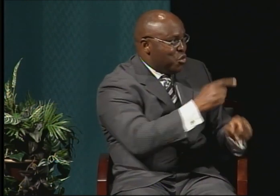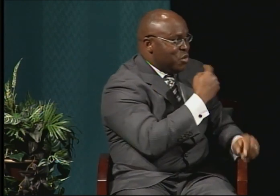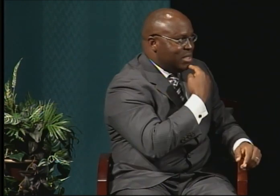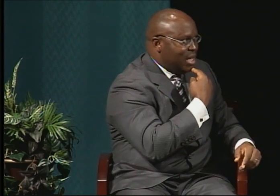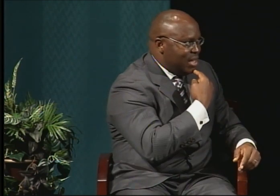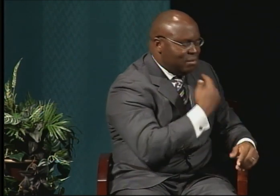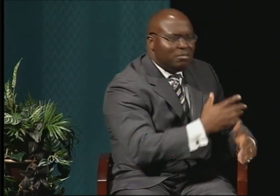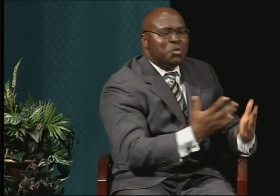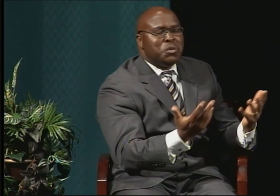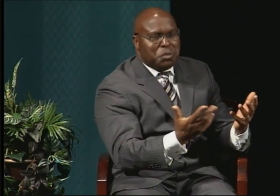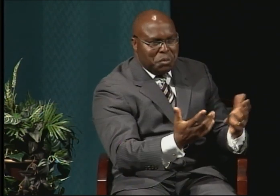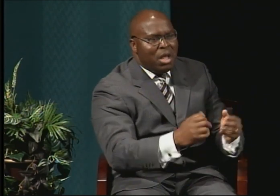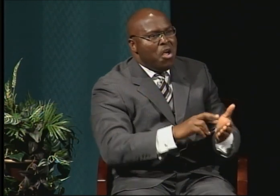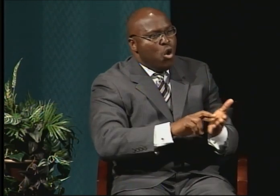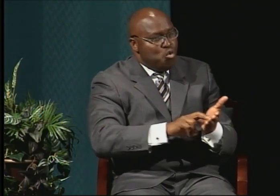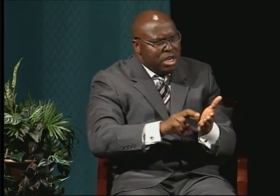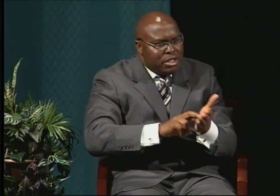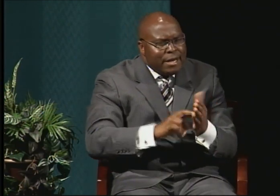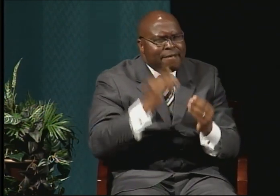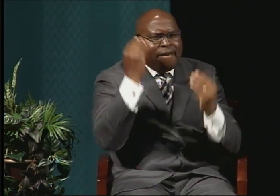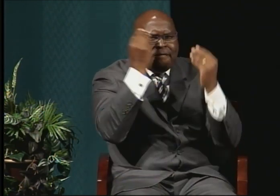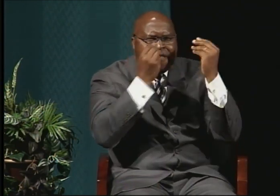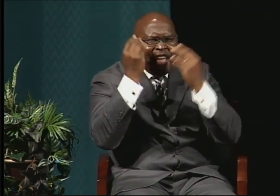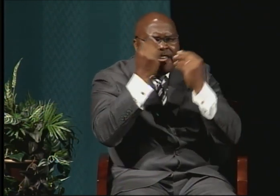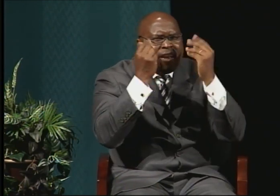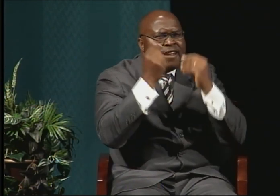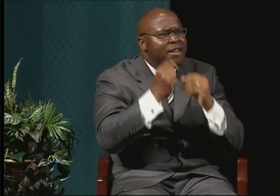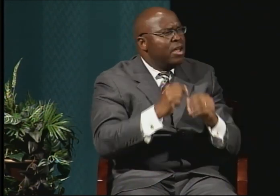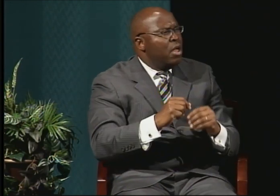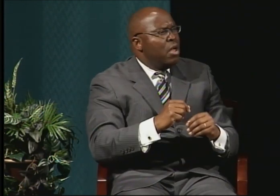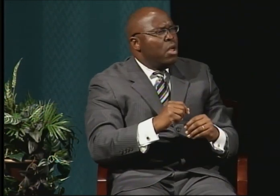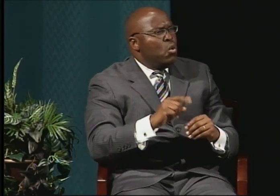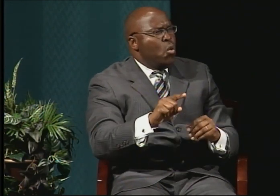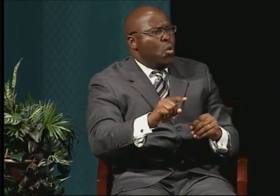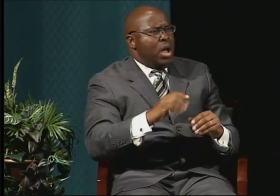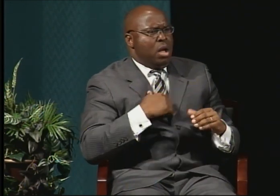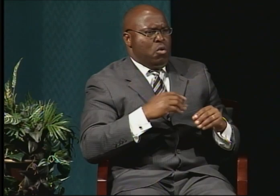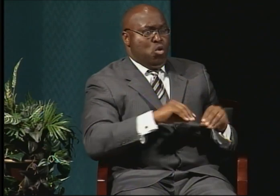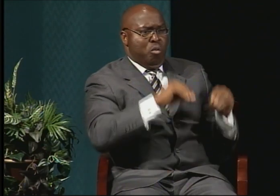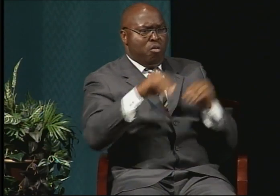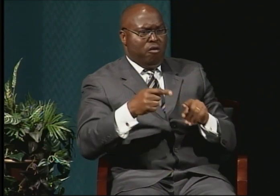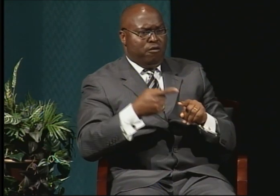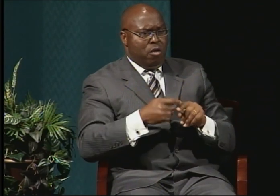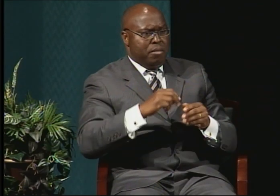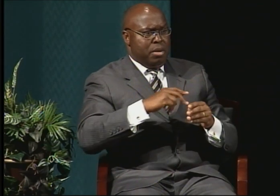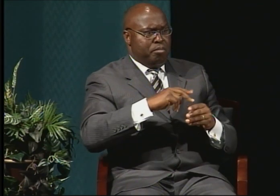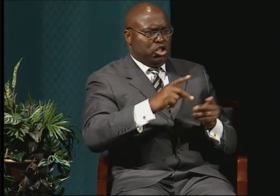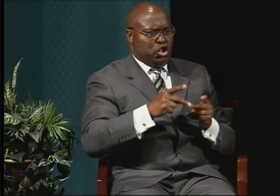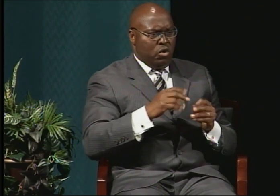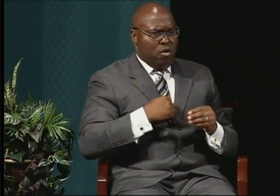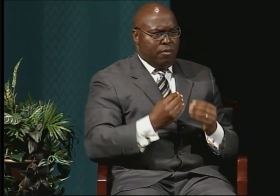that you have to do just as Dr. Simms said. And then to be able to produce and express that information